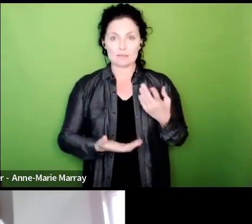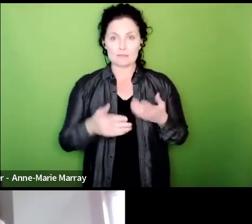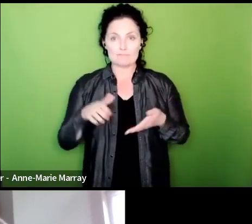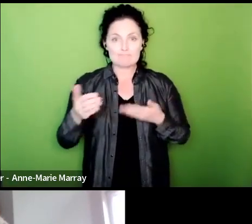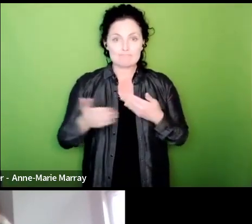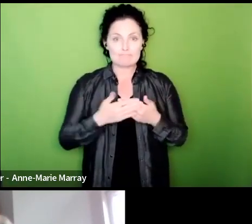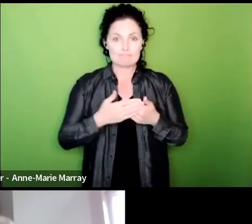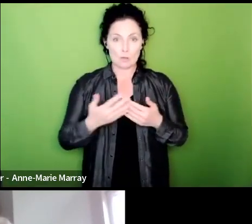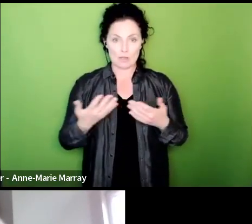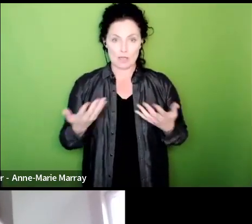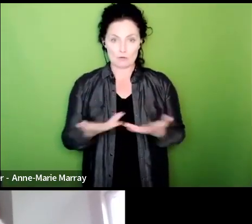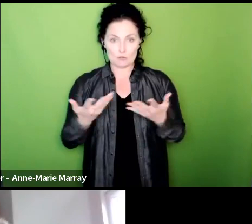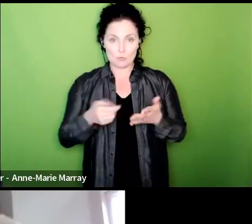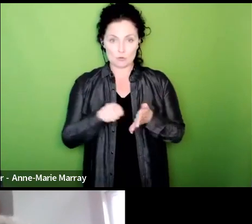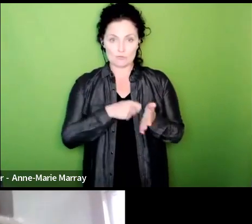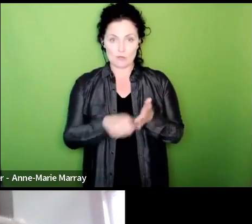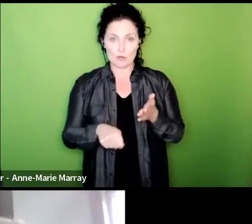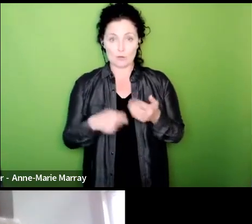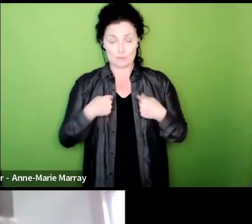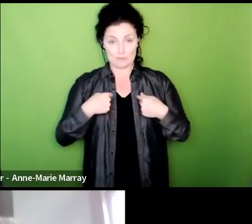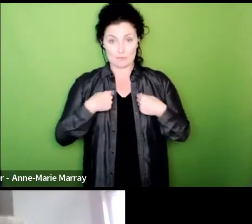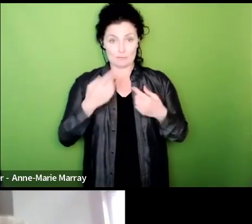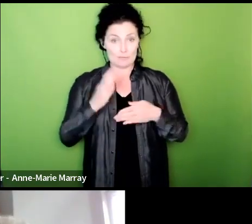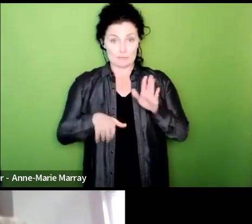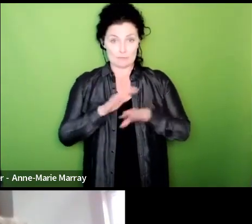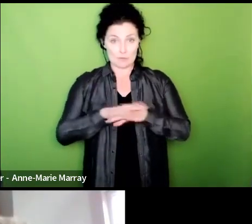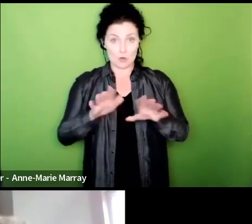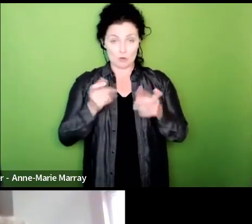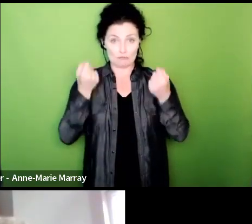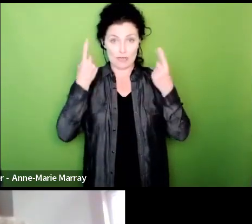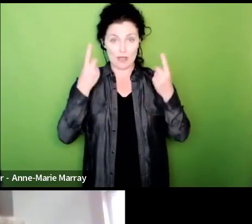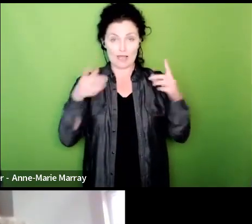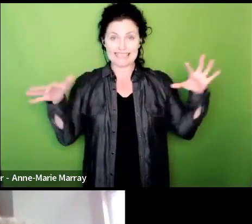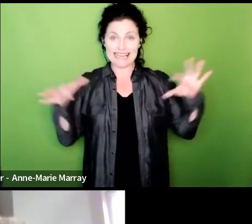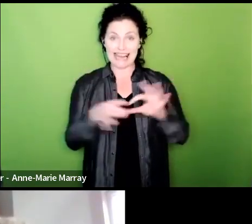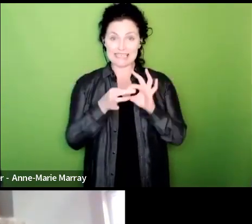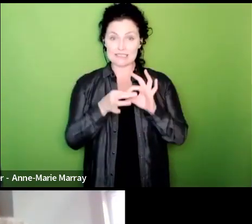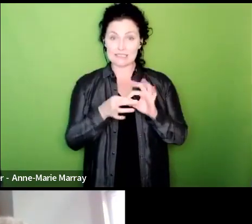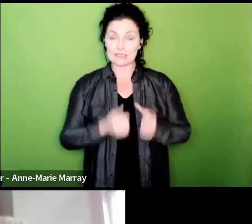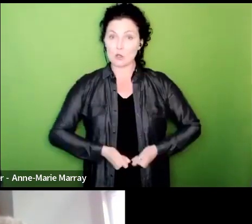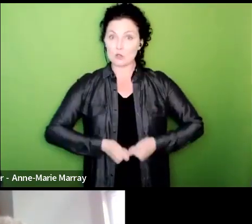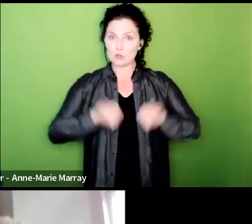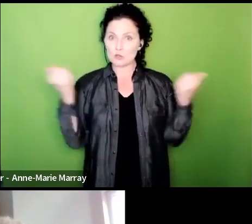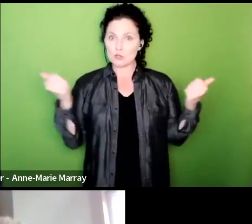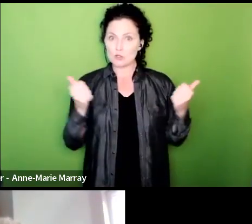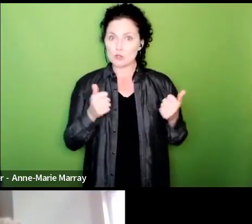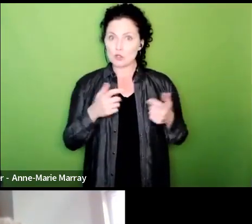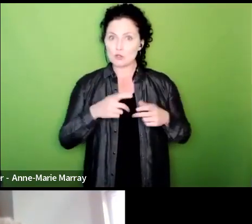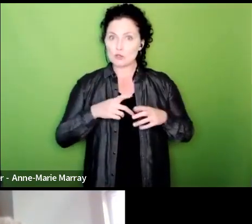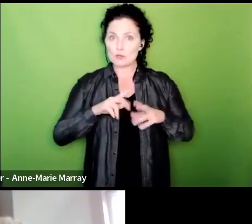time I for one hadn't realized how good a tool LinkedIn was for union organising who knew and